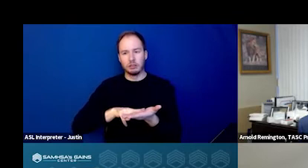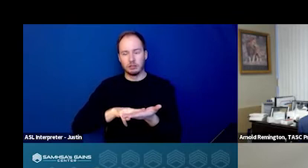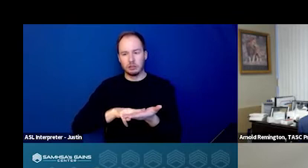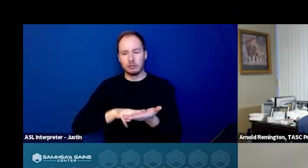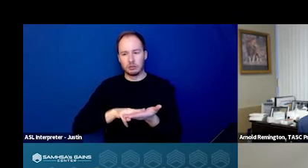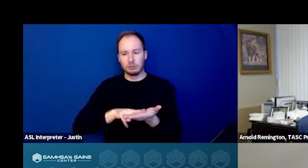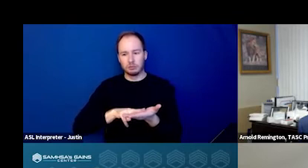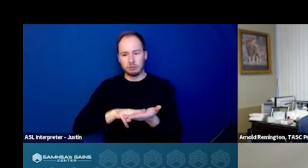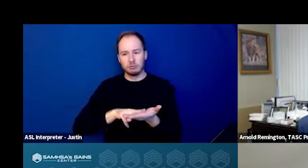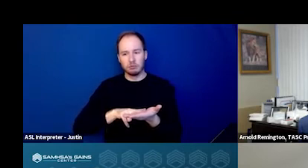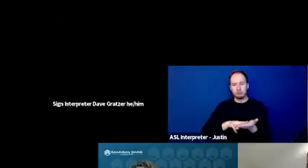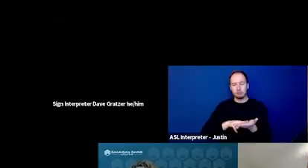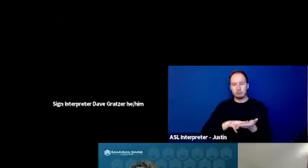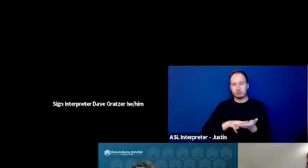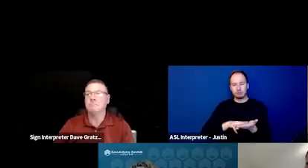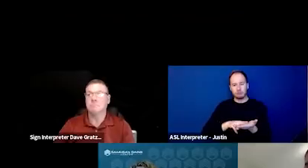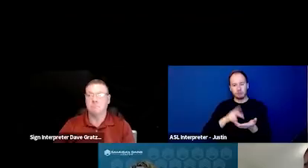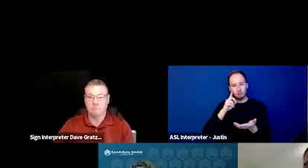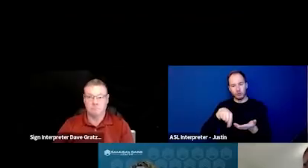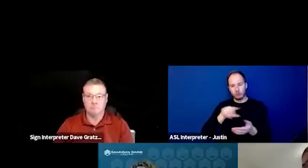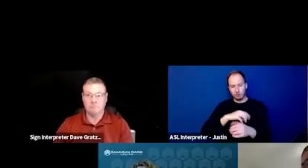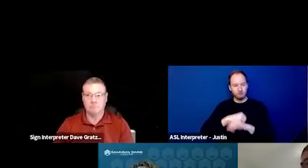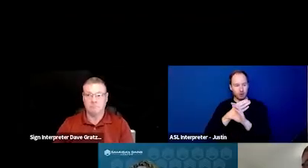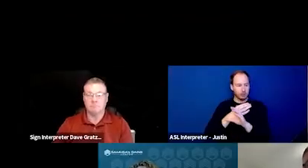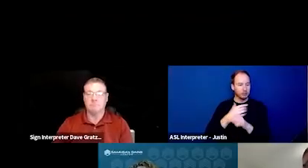for the crisis line. And so I'm gonna throw out a number at you.